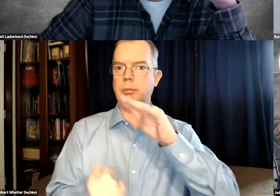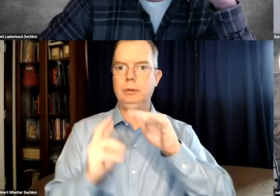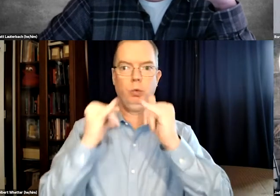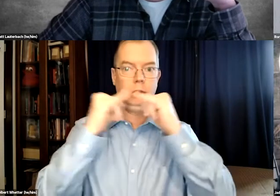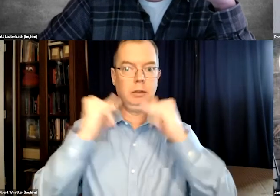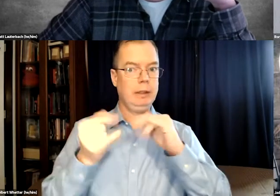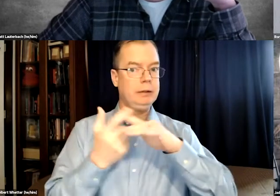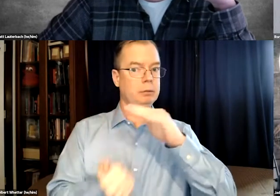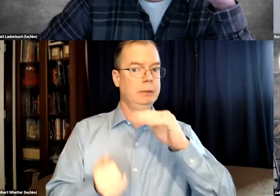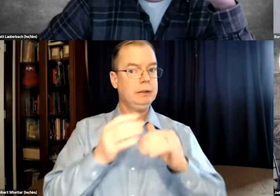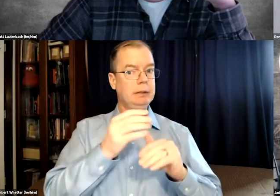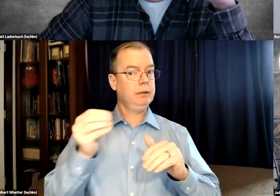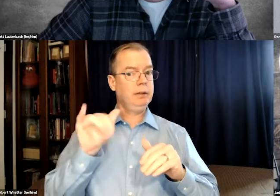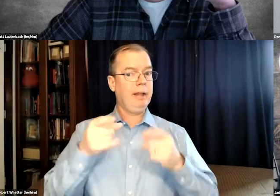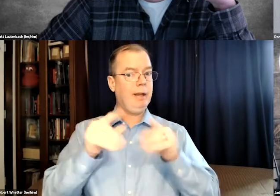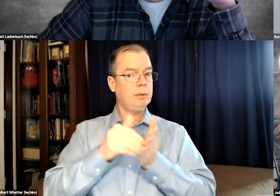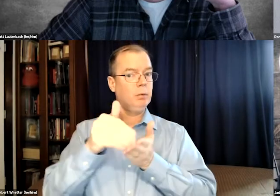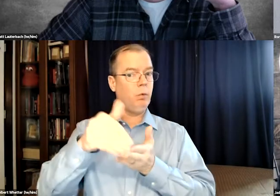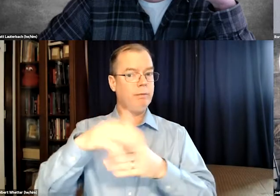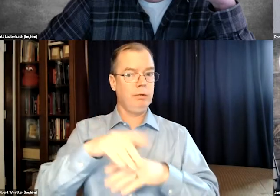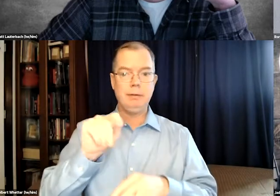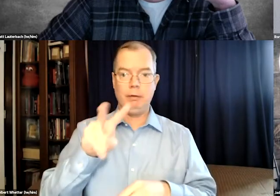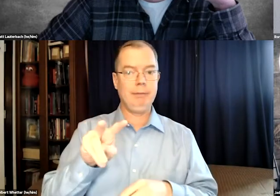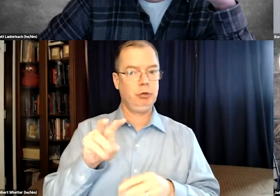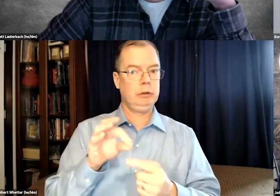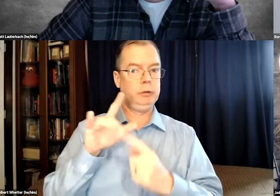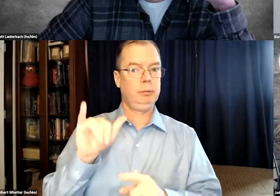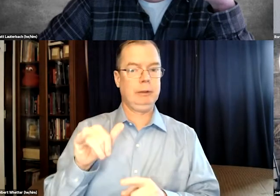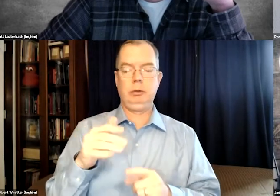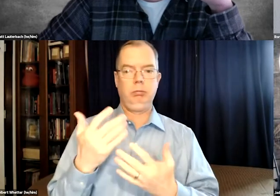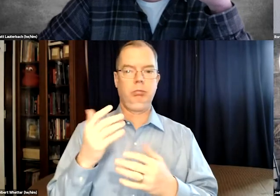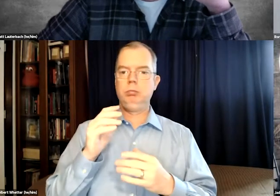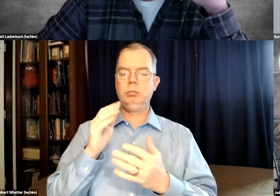context can be completely lost if there are lines that disappear.